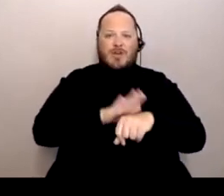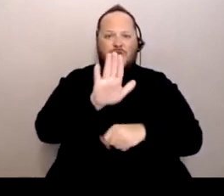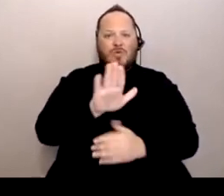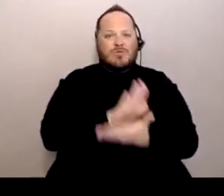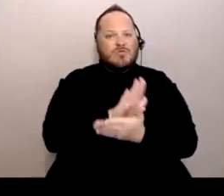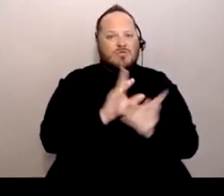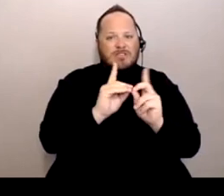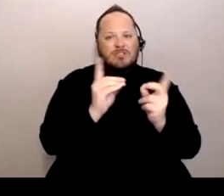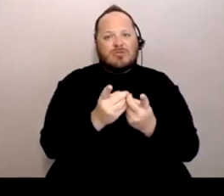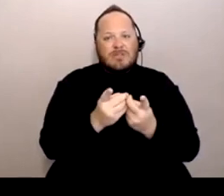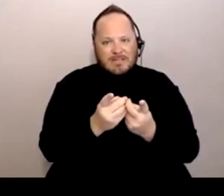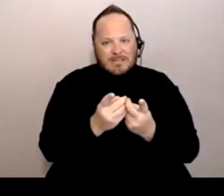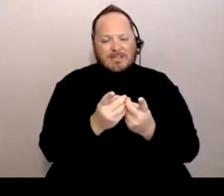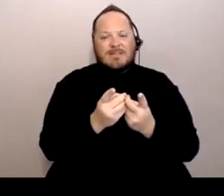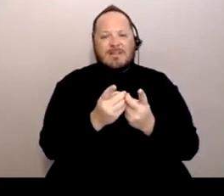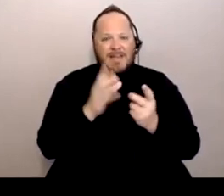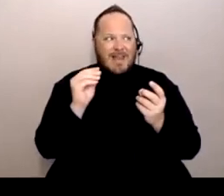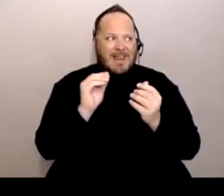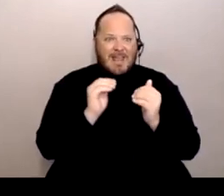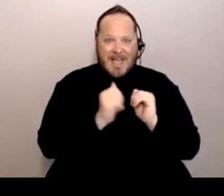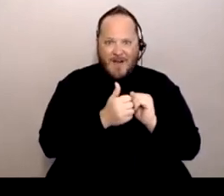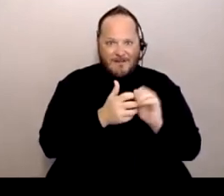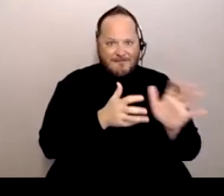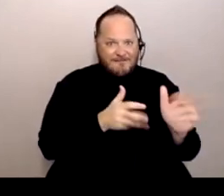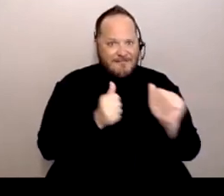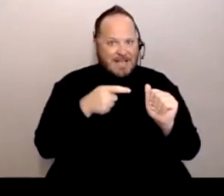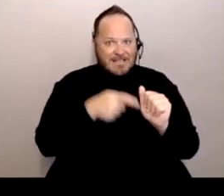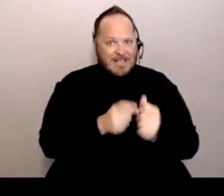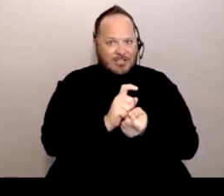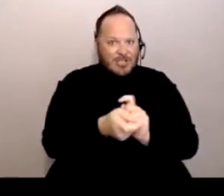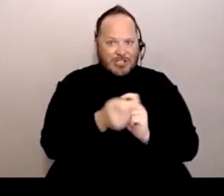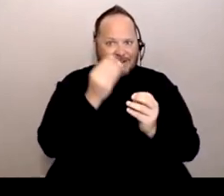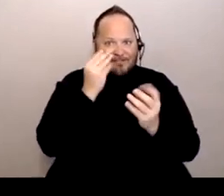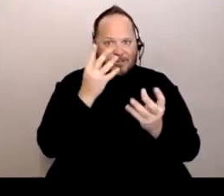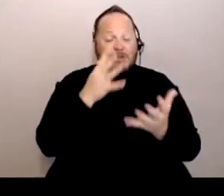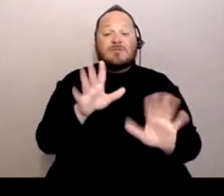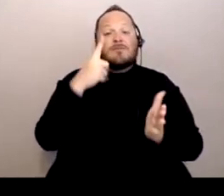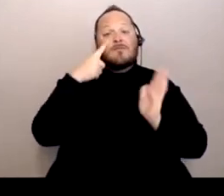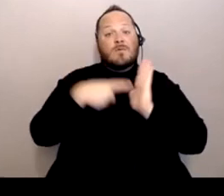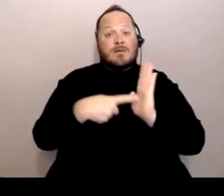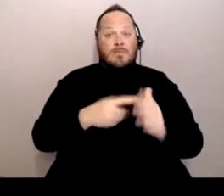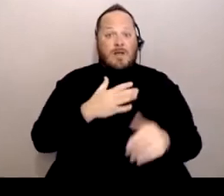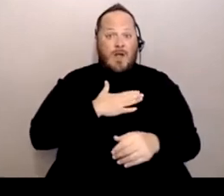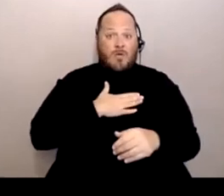and how fast they're changing information. Like for ours.... Oh, and the age groups too